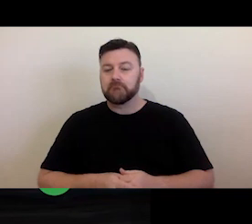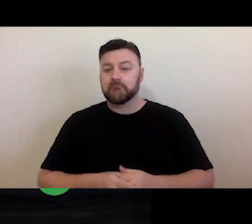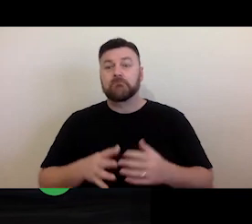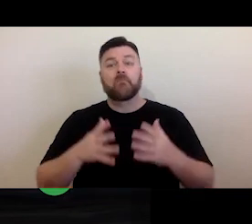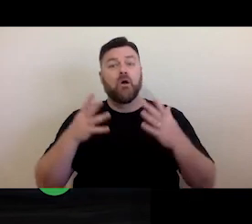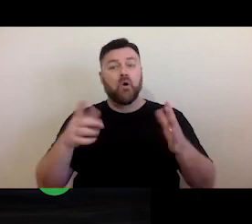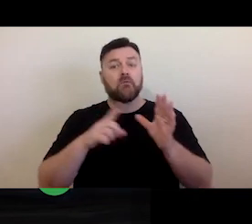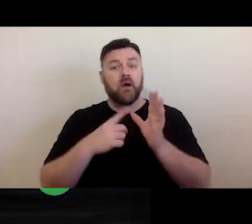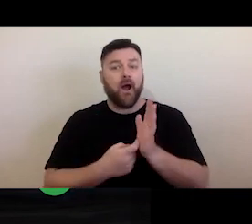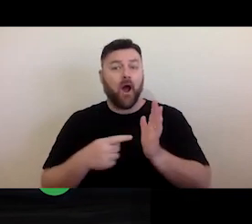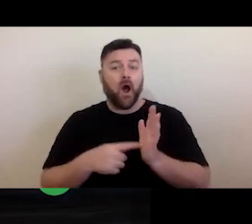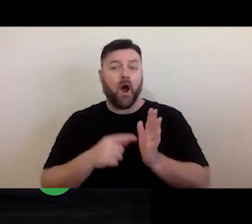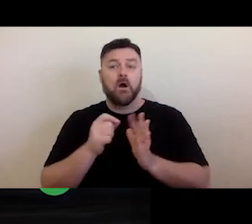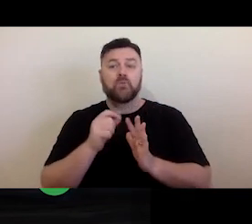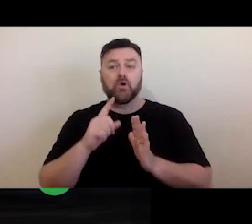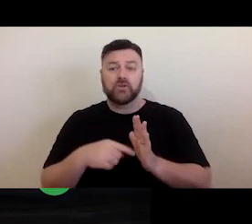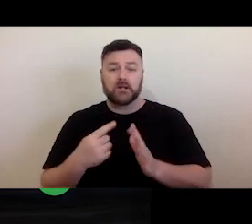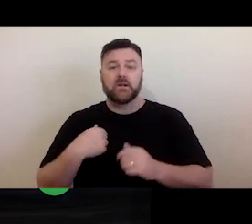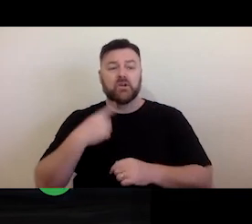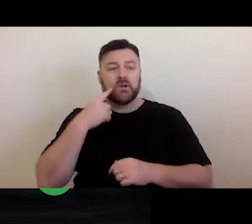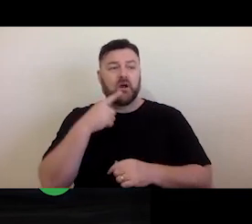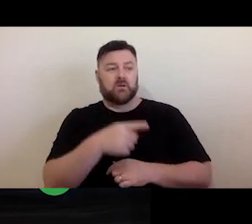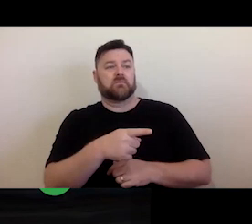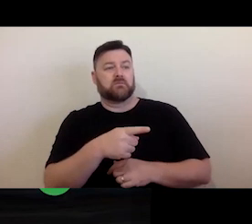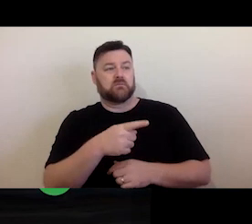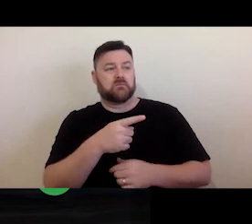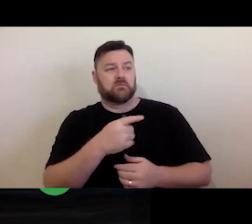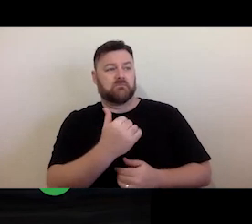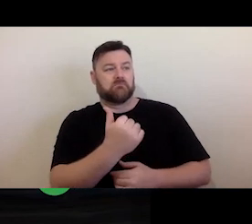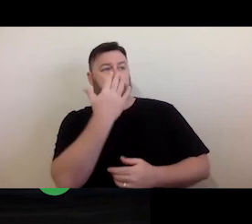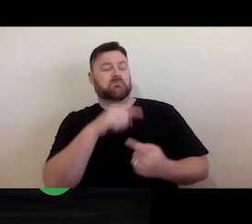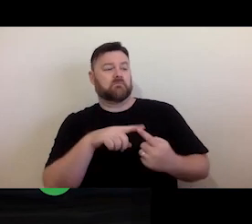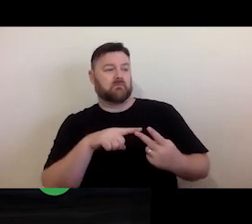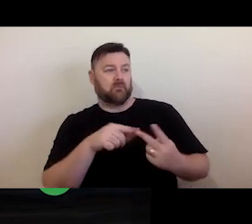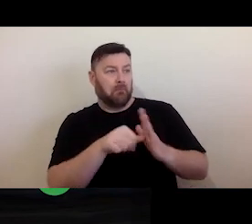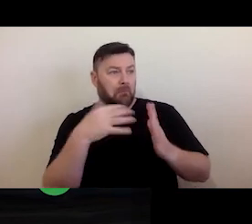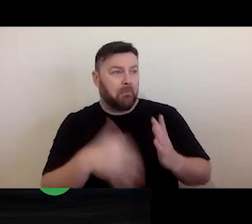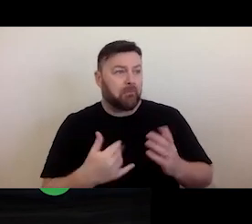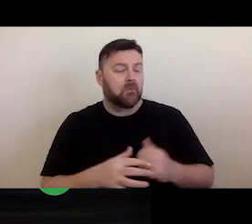that as the end of the line and like to soobs tute the material --